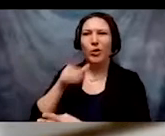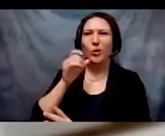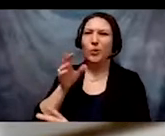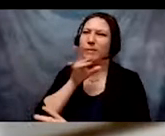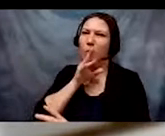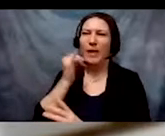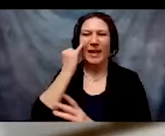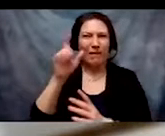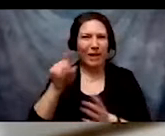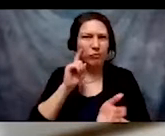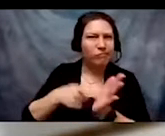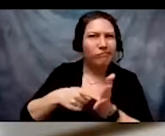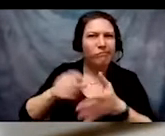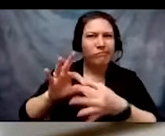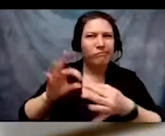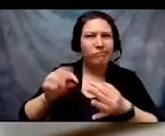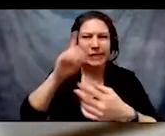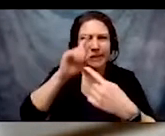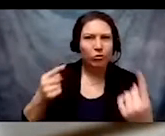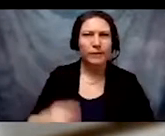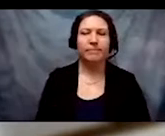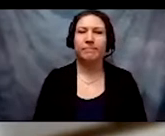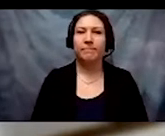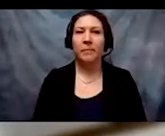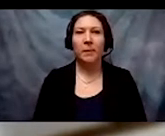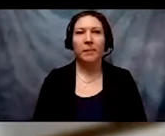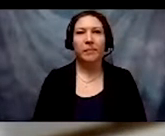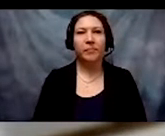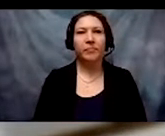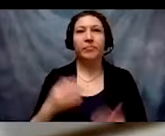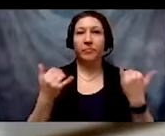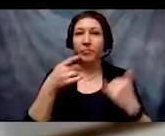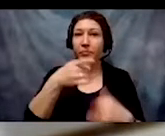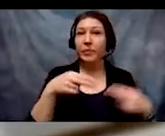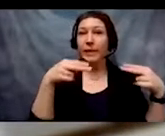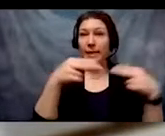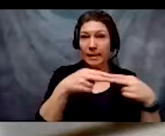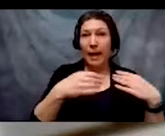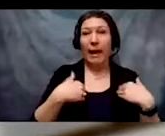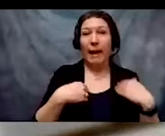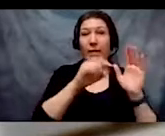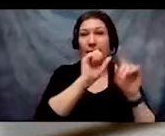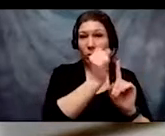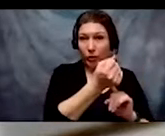Amanda, can you kindly paste the scenarios on the slide into the chat into three parts,